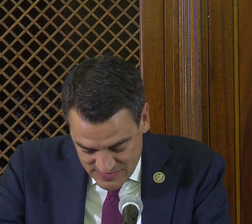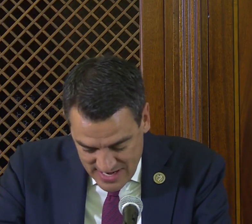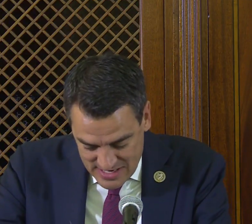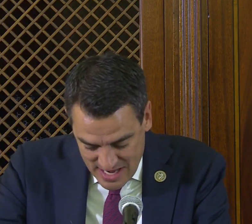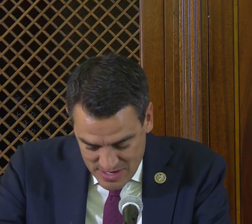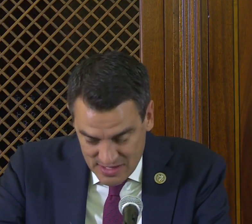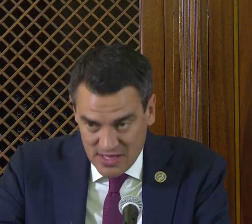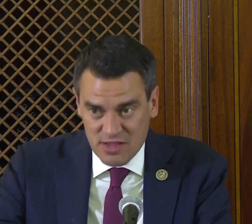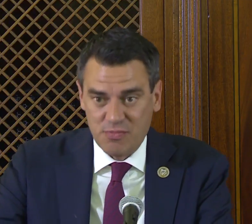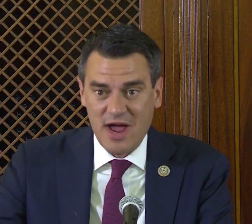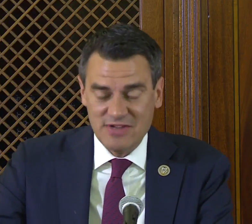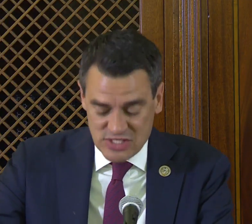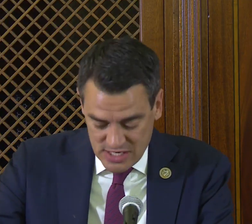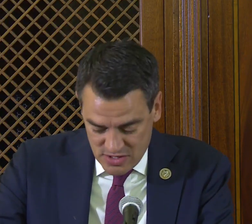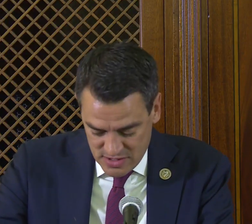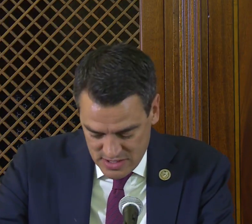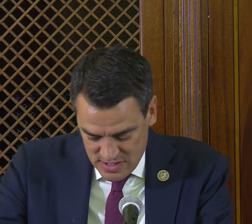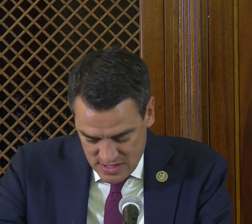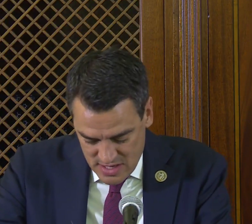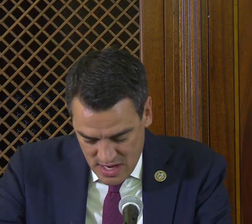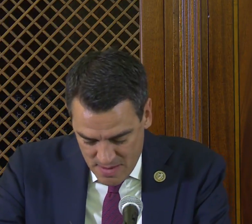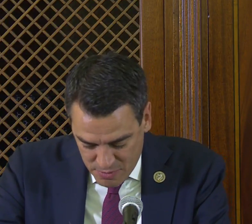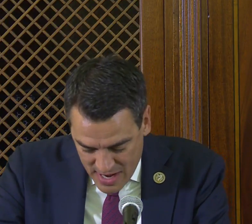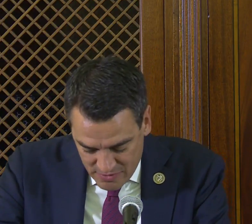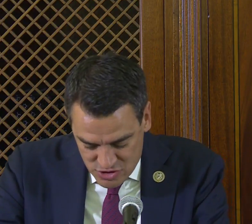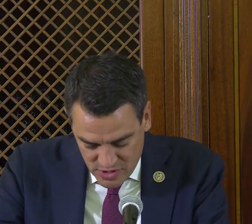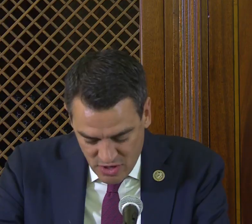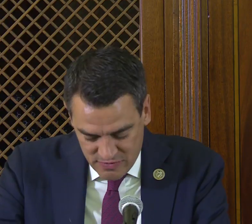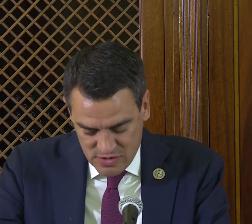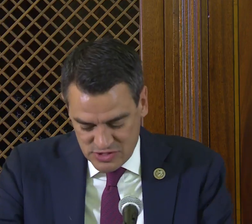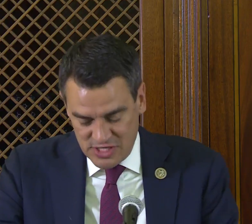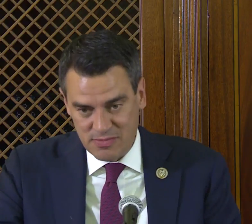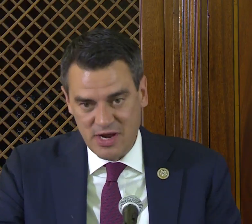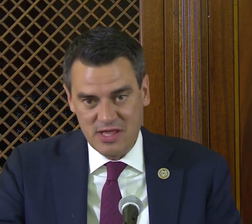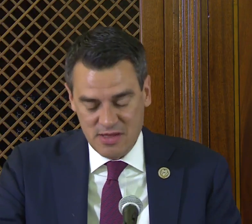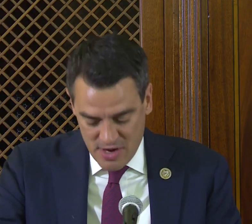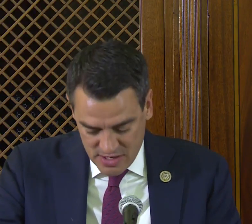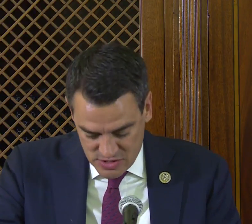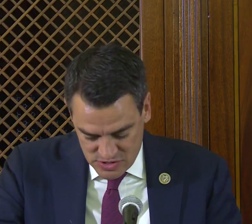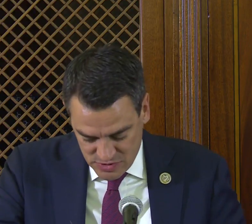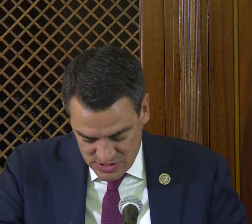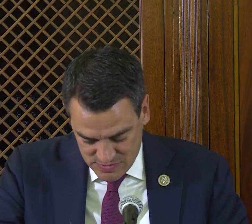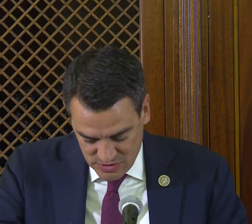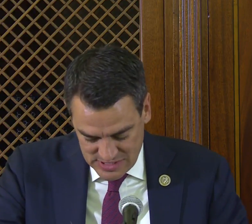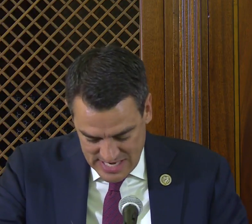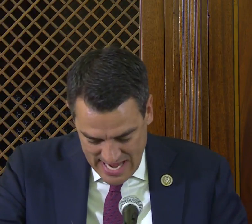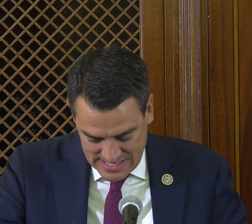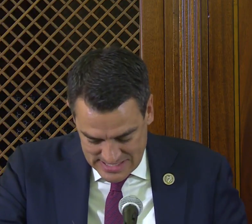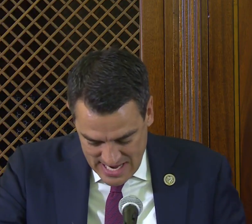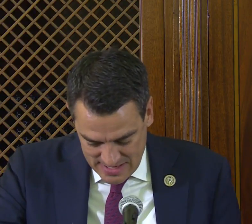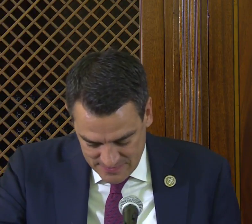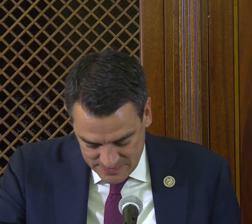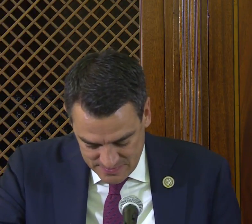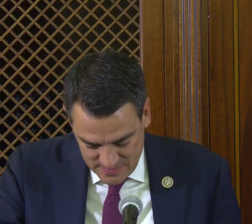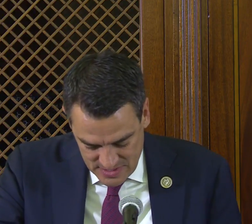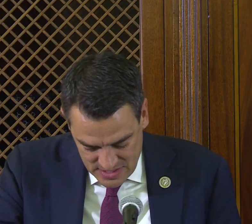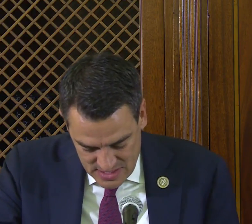of academia, and the private sector. I'm proud to join all of you in celebrating the Americans with Disabilities Act today.